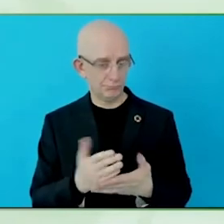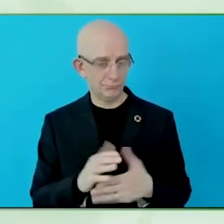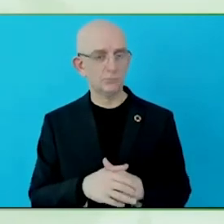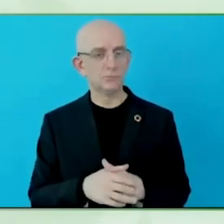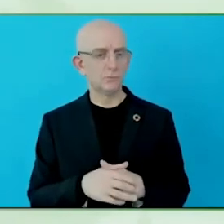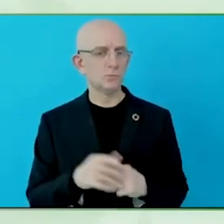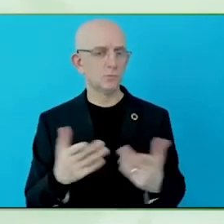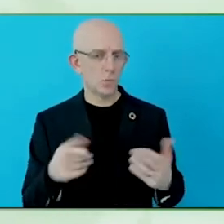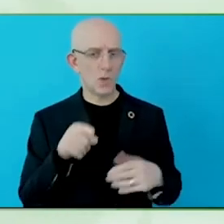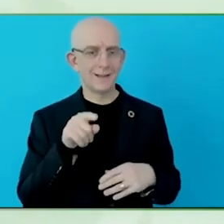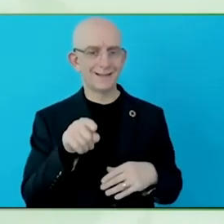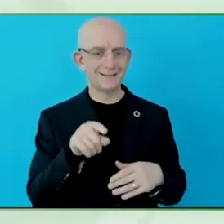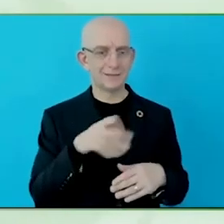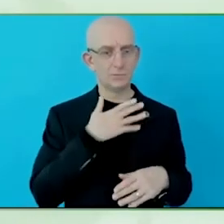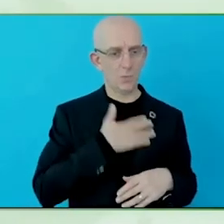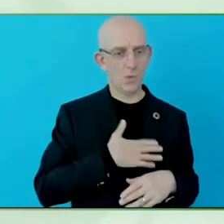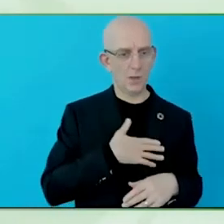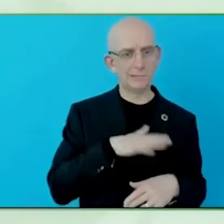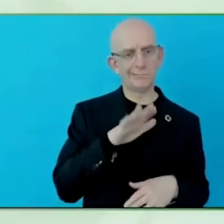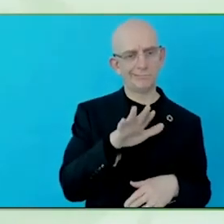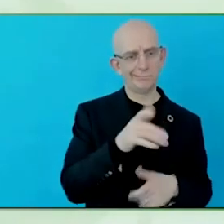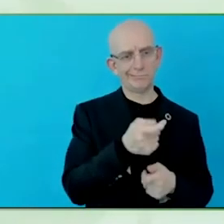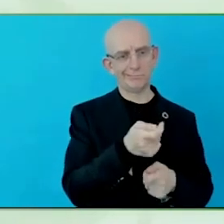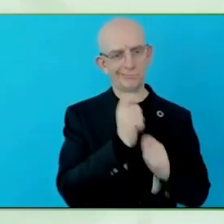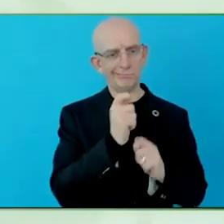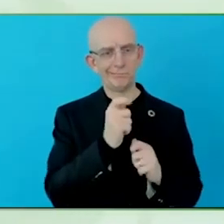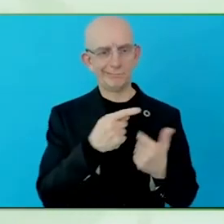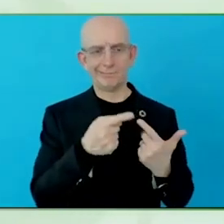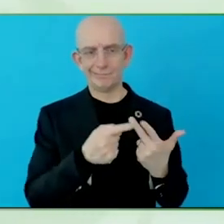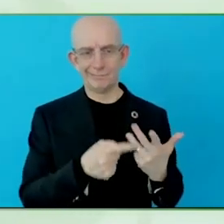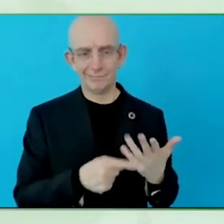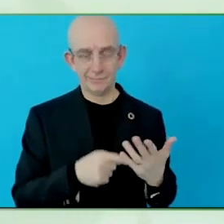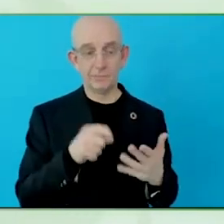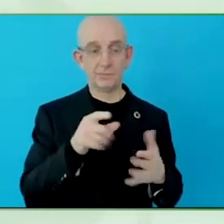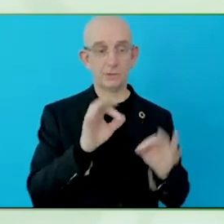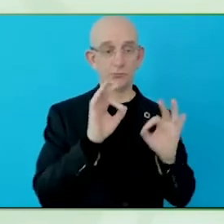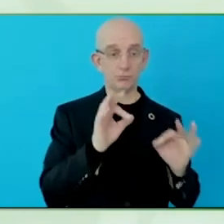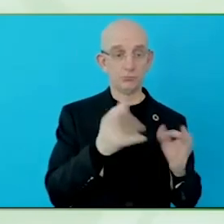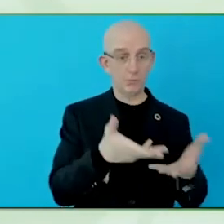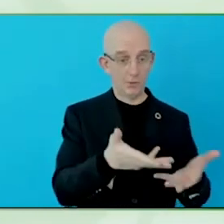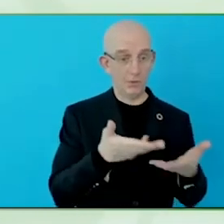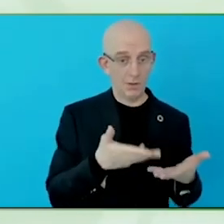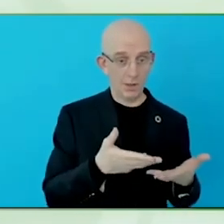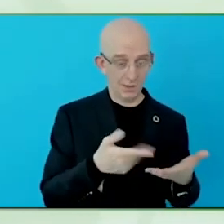When it comes to the customer experience, let's say you are going to the branch, I think a big part of that is the awareness.